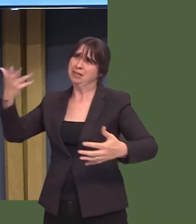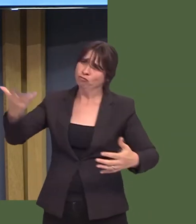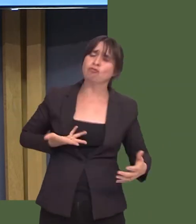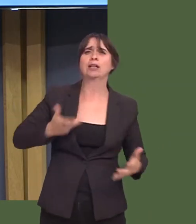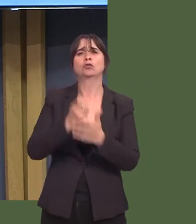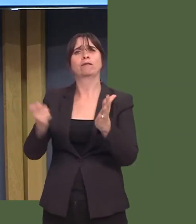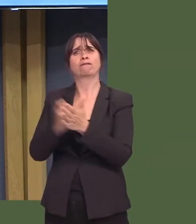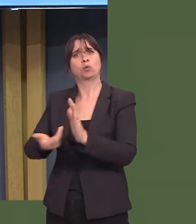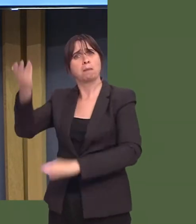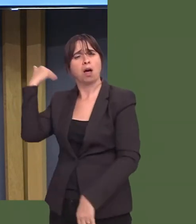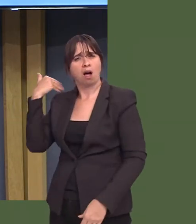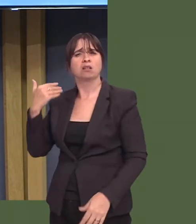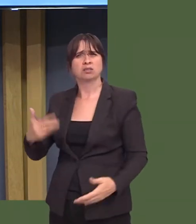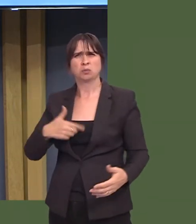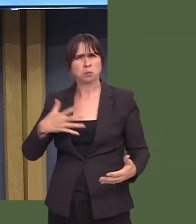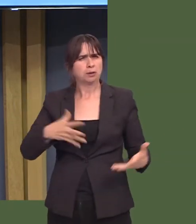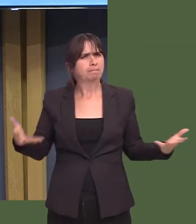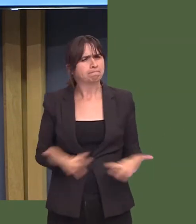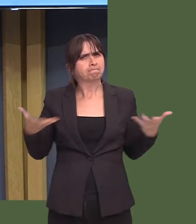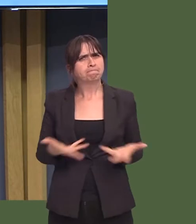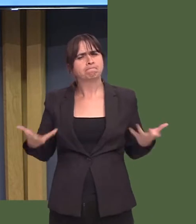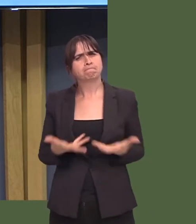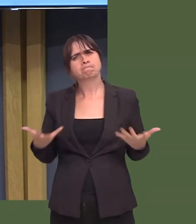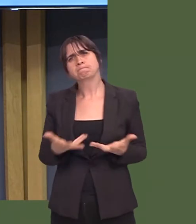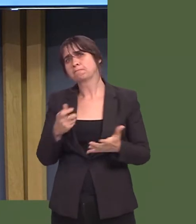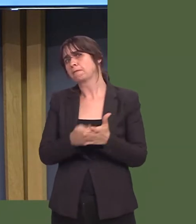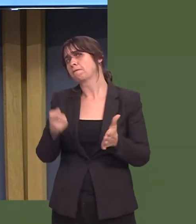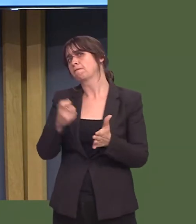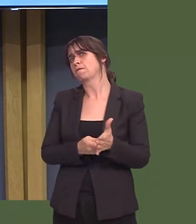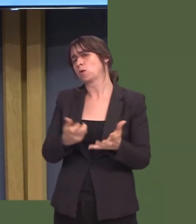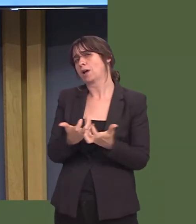As the Welsh Government and the National Assembly consider voting arrangements in the future,